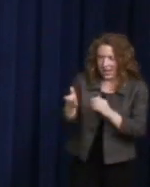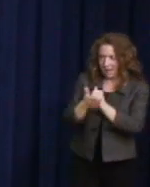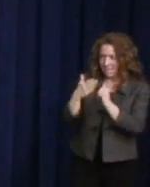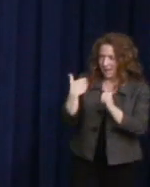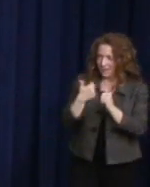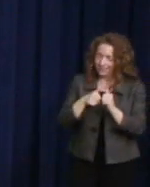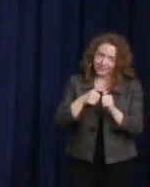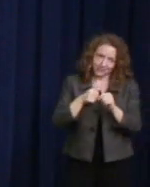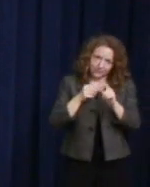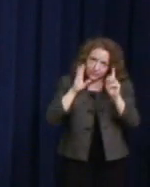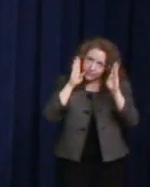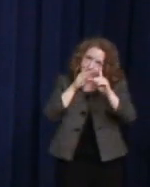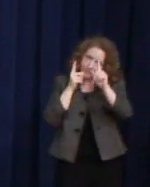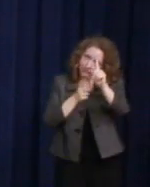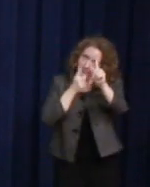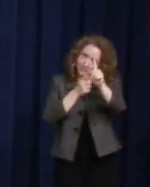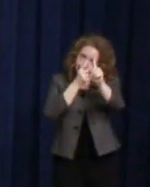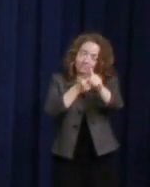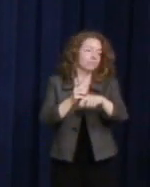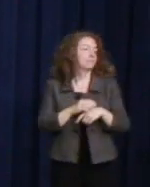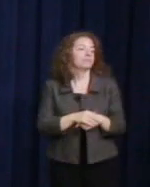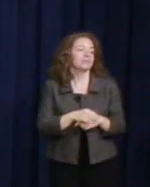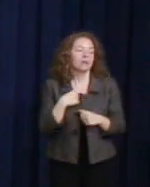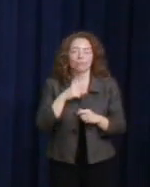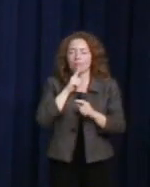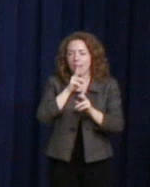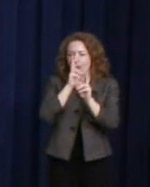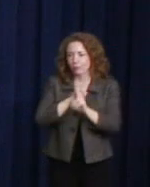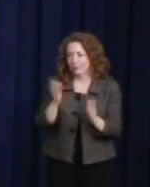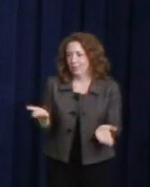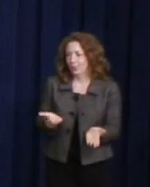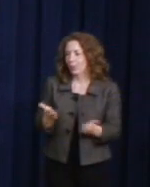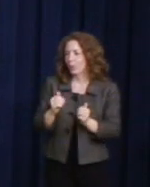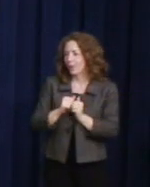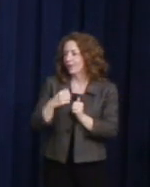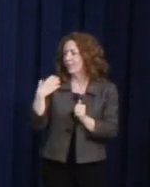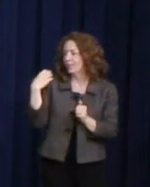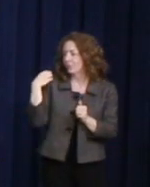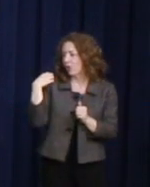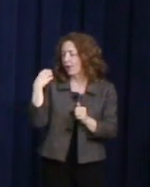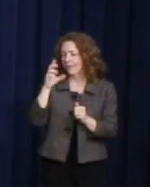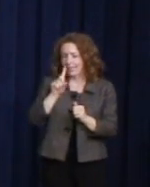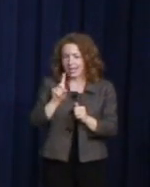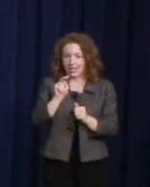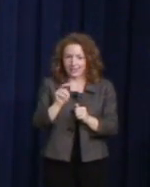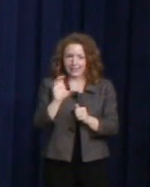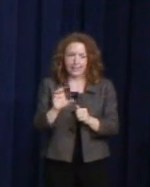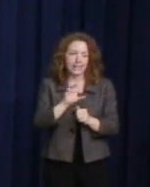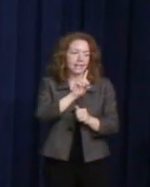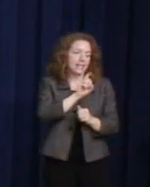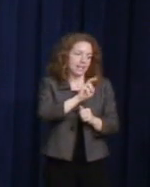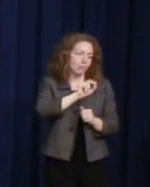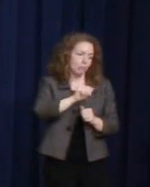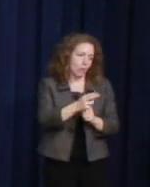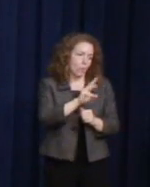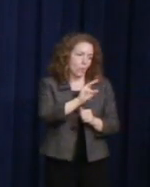But I'm so honored that -- to be here with the chair of the Democratic National Committee, Debra Wasserman Schultz, my colleague, who shares